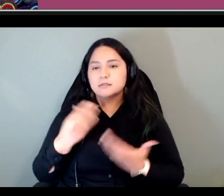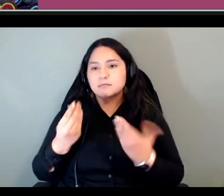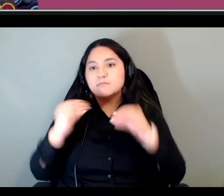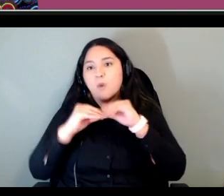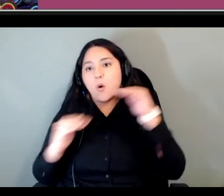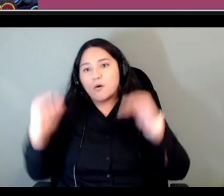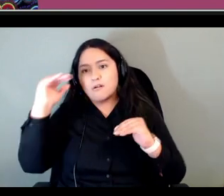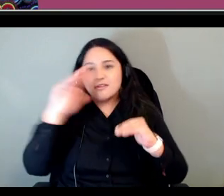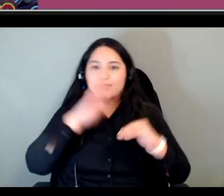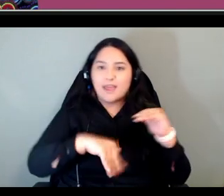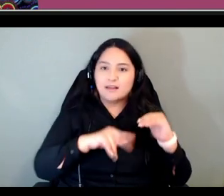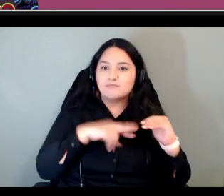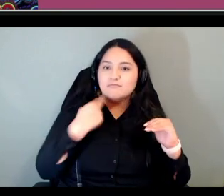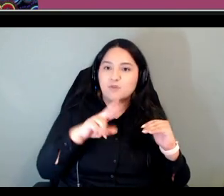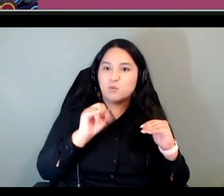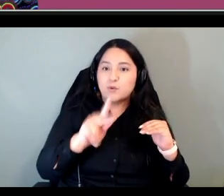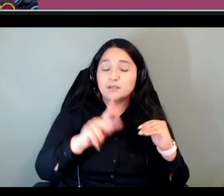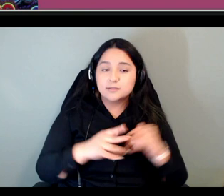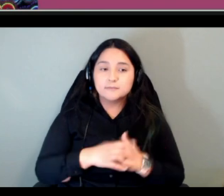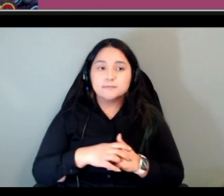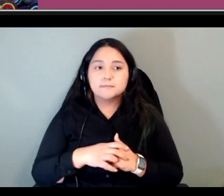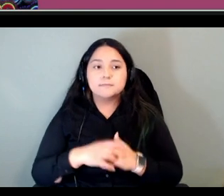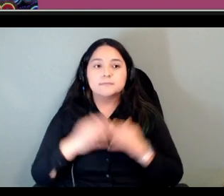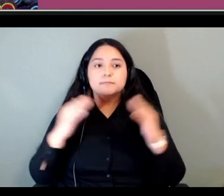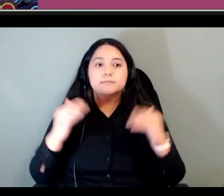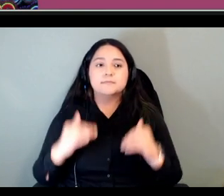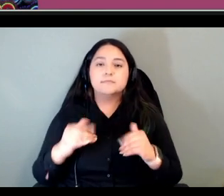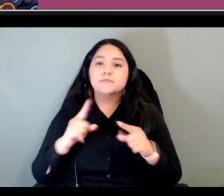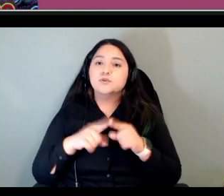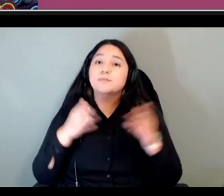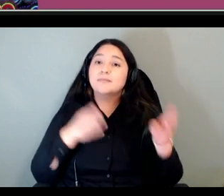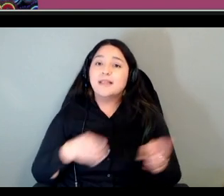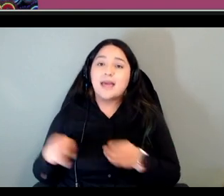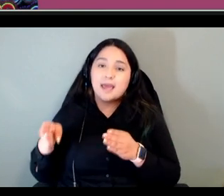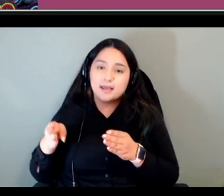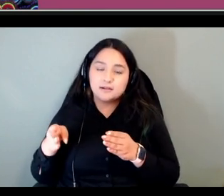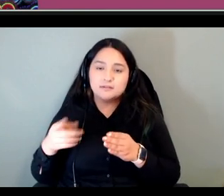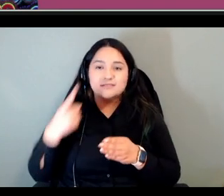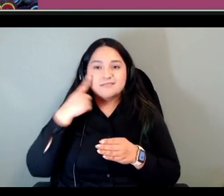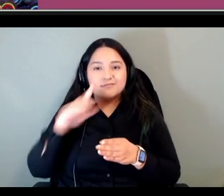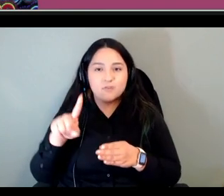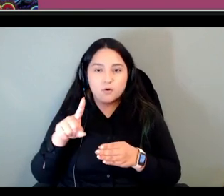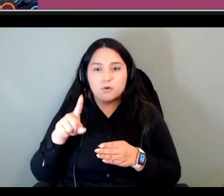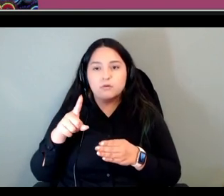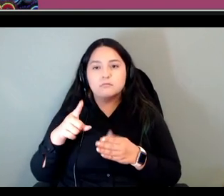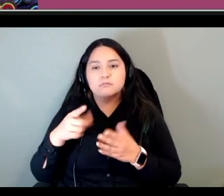and also to plan early for the soft side of integration into relational learning so to